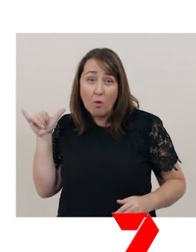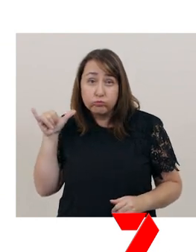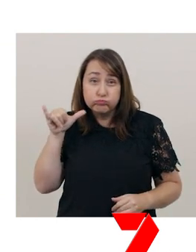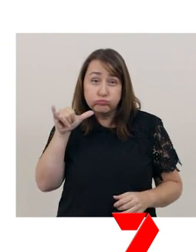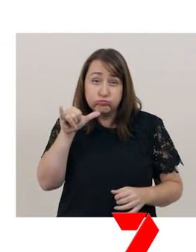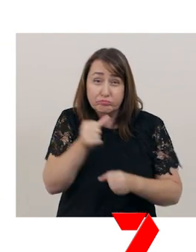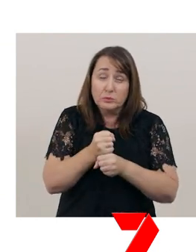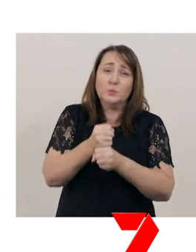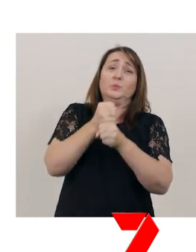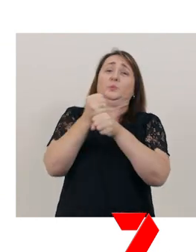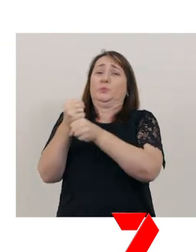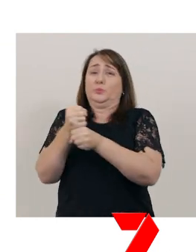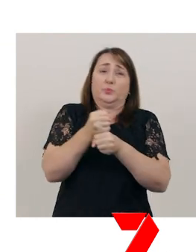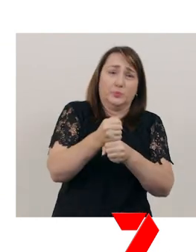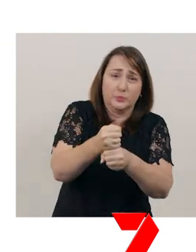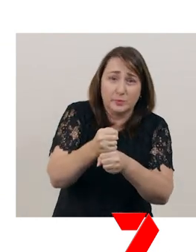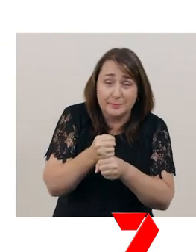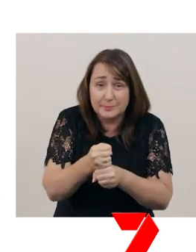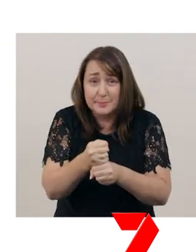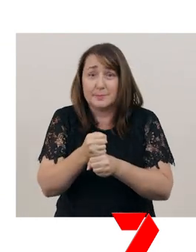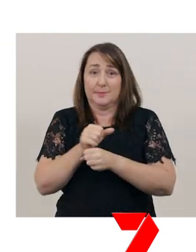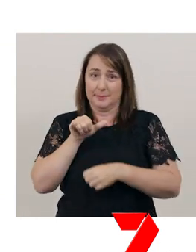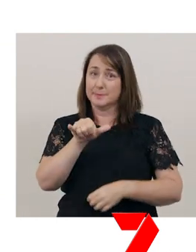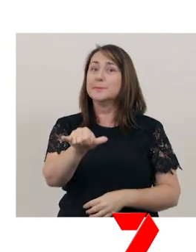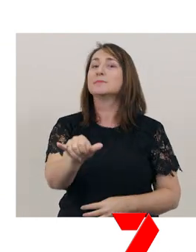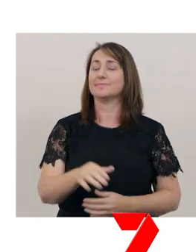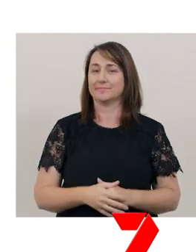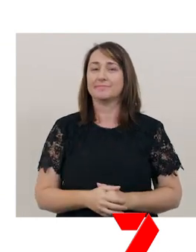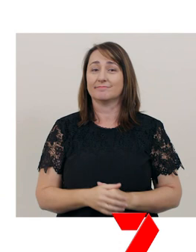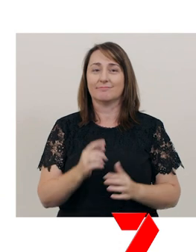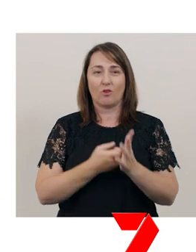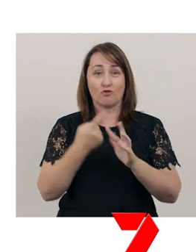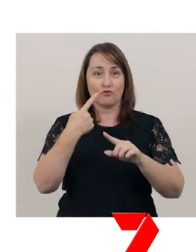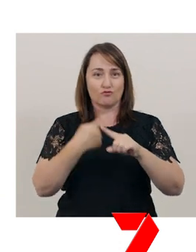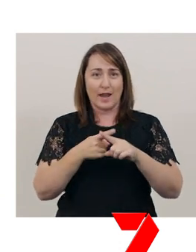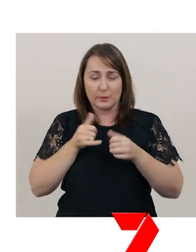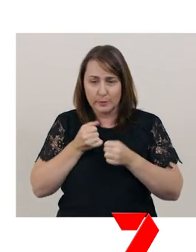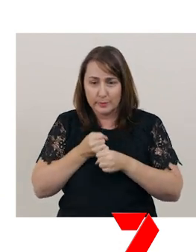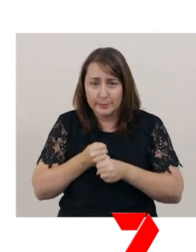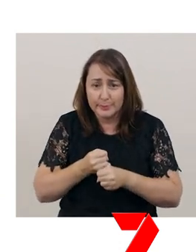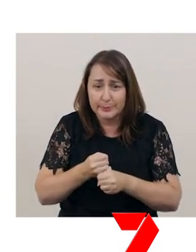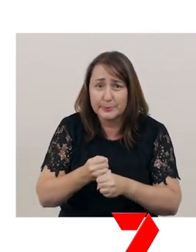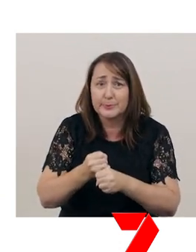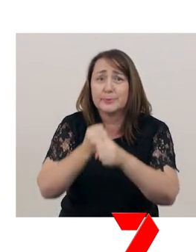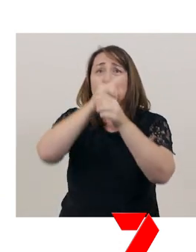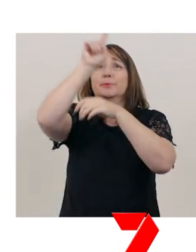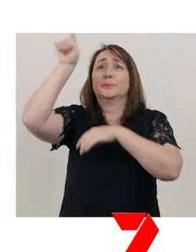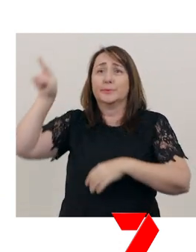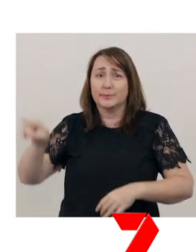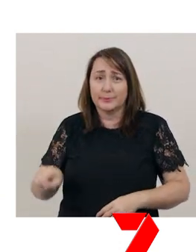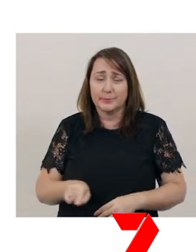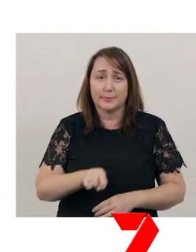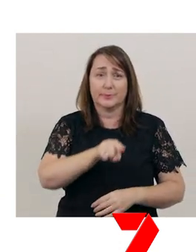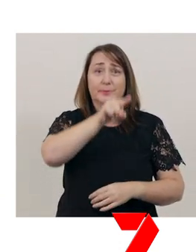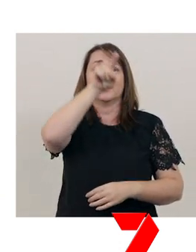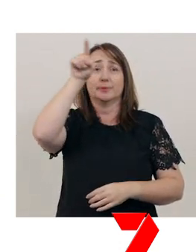[jet engine roars] Rex does flips in his jet!